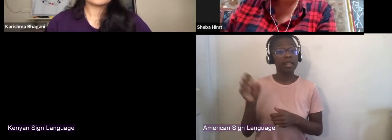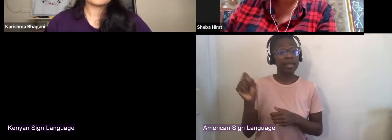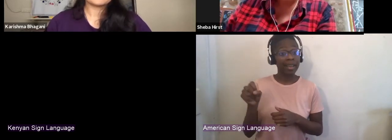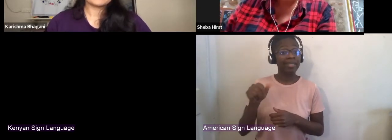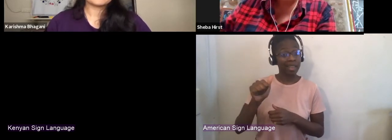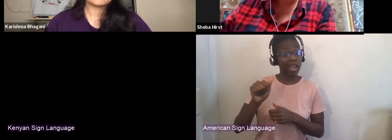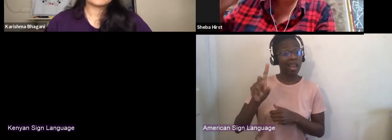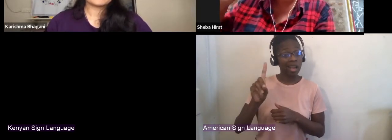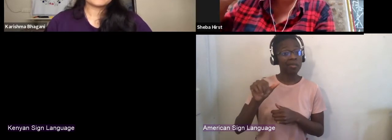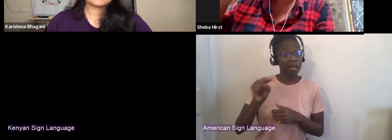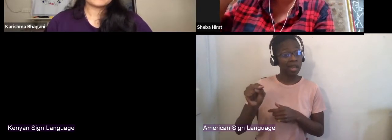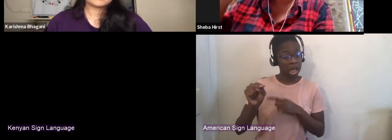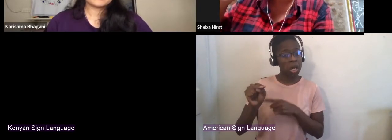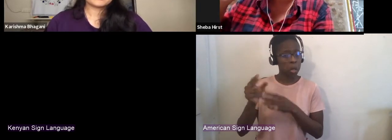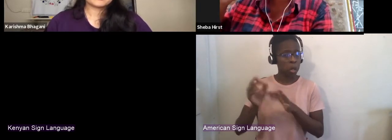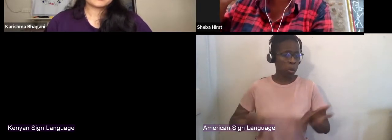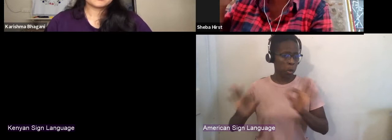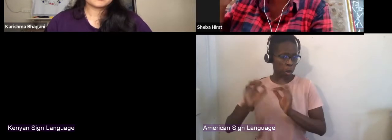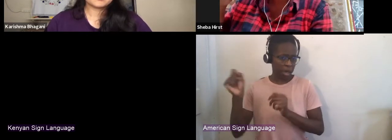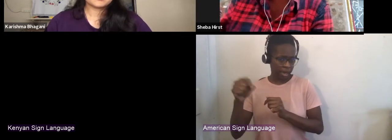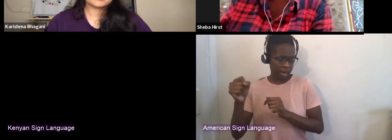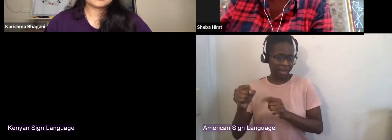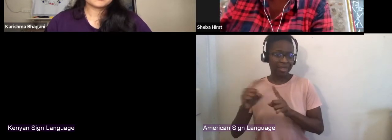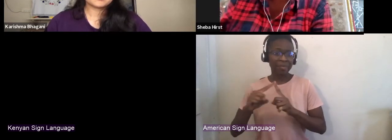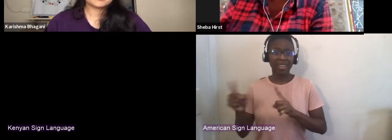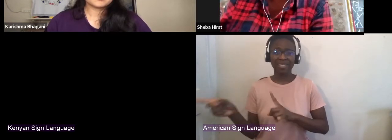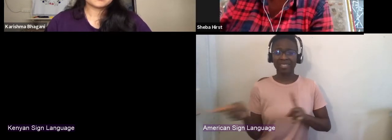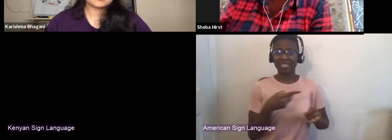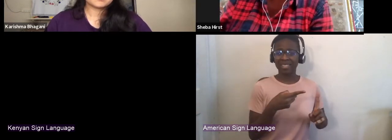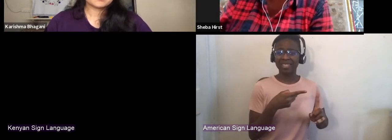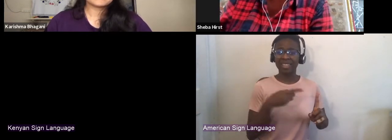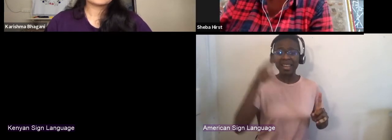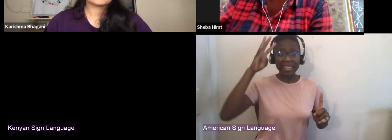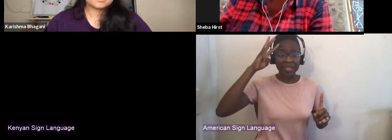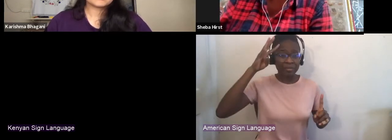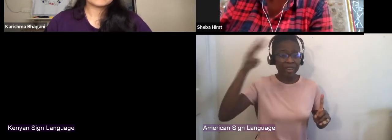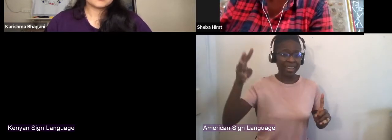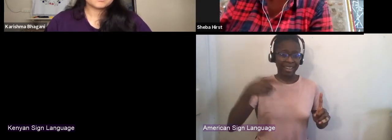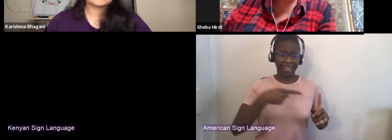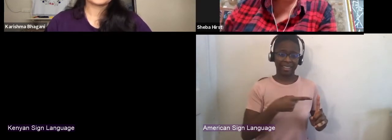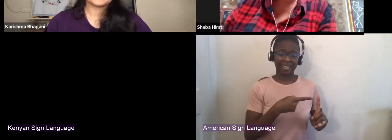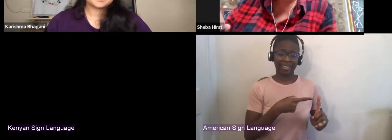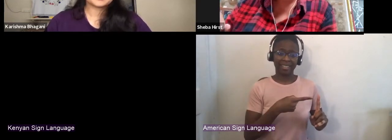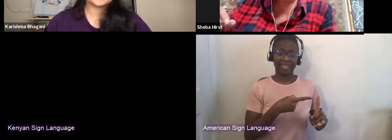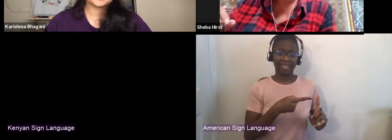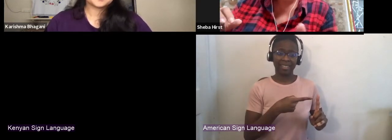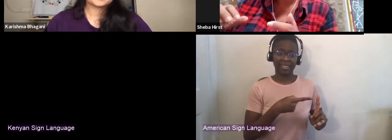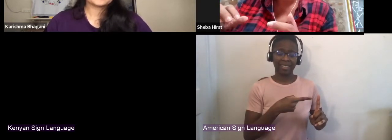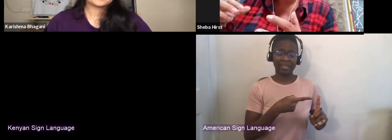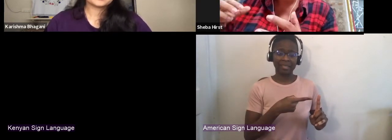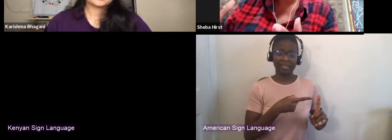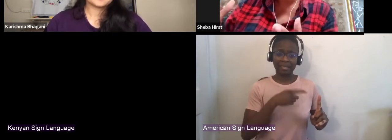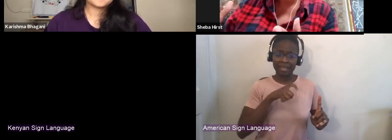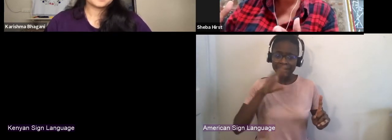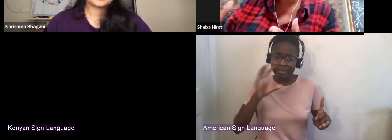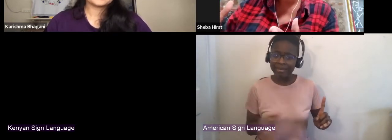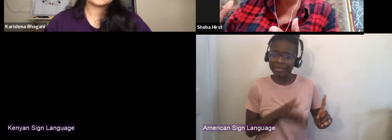but a huge part of it is creative. And it's creative in the sense that